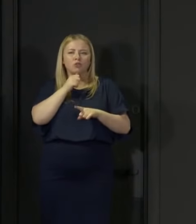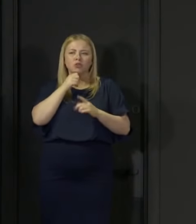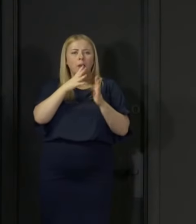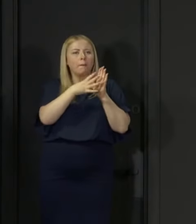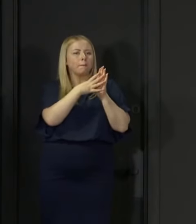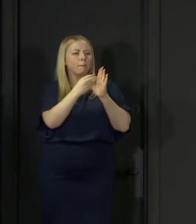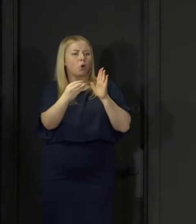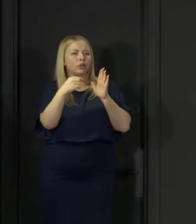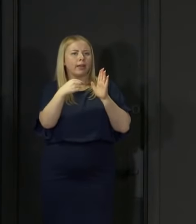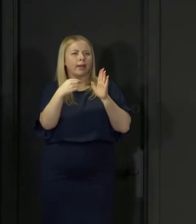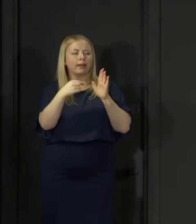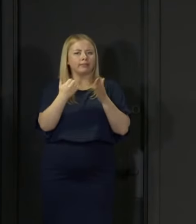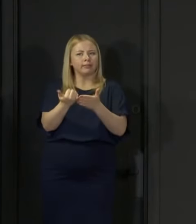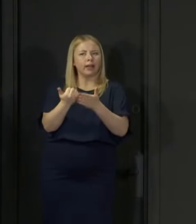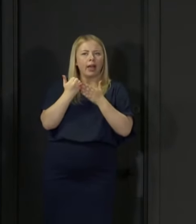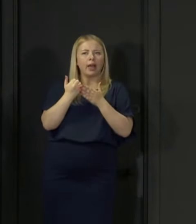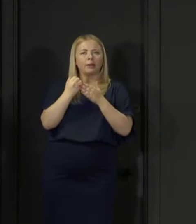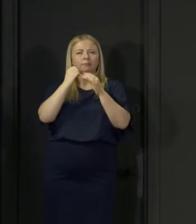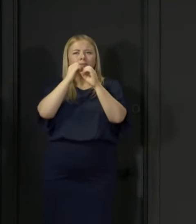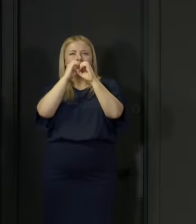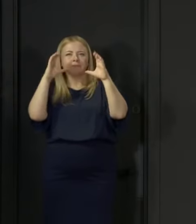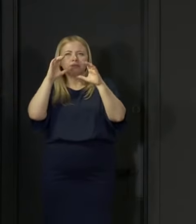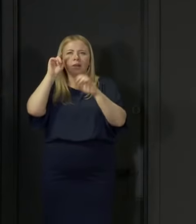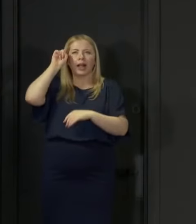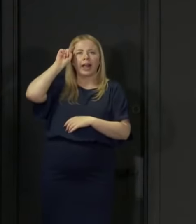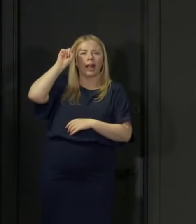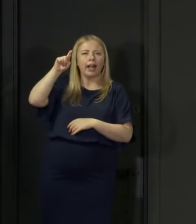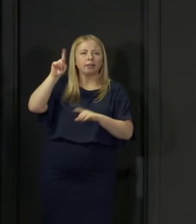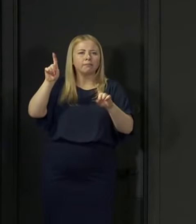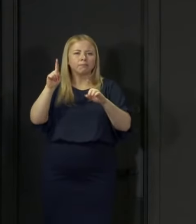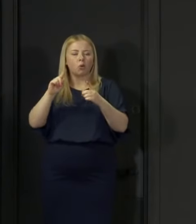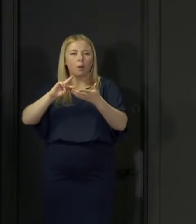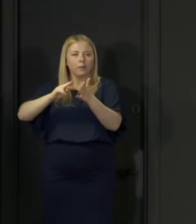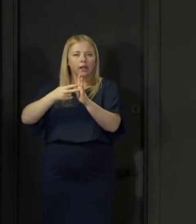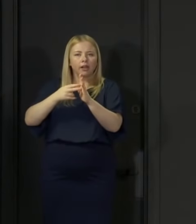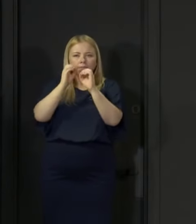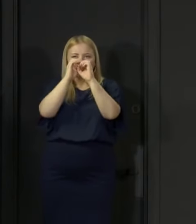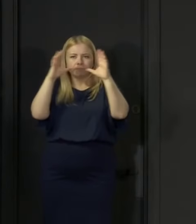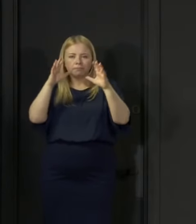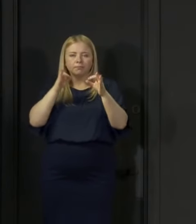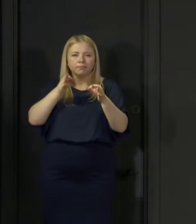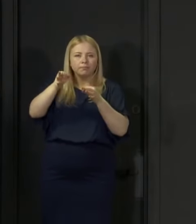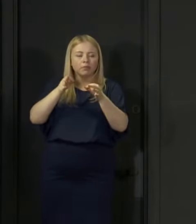changes in the epidemic and model and estimate those as early as possible before they come